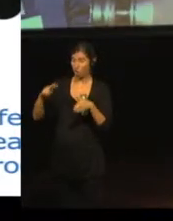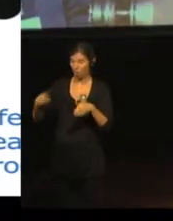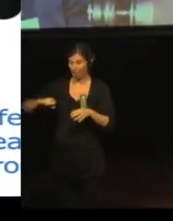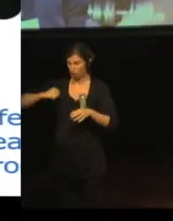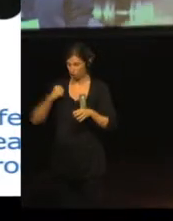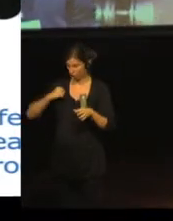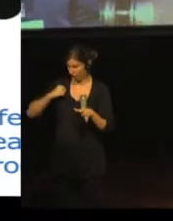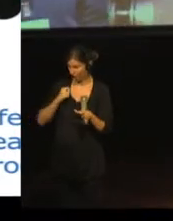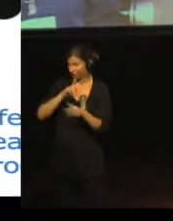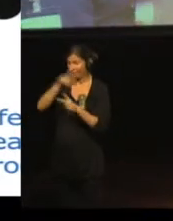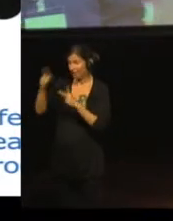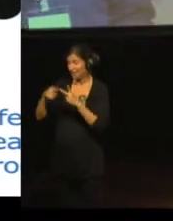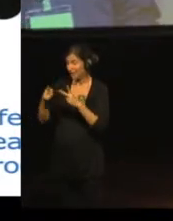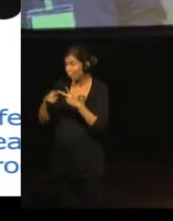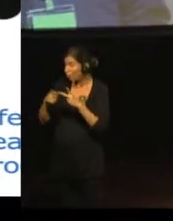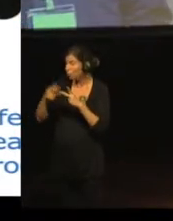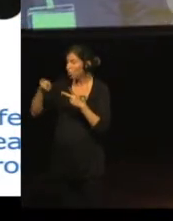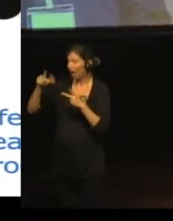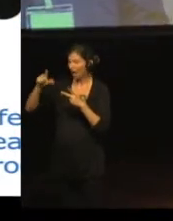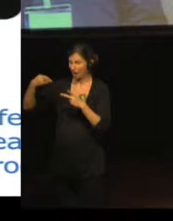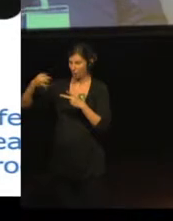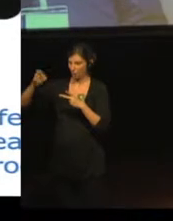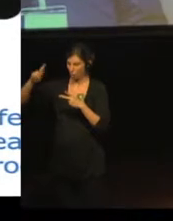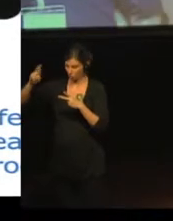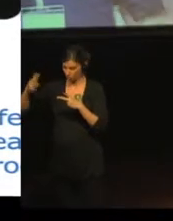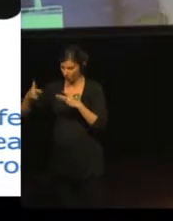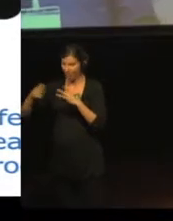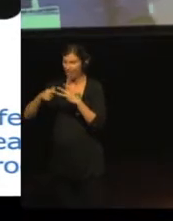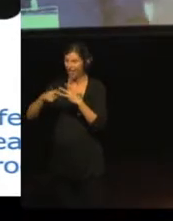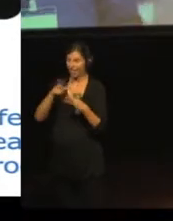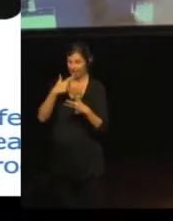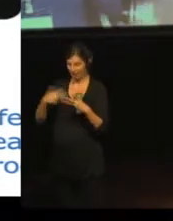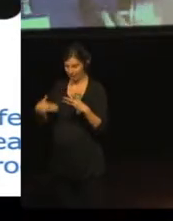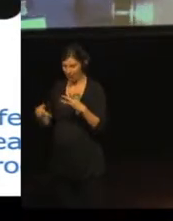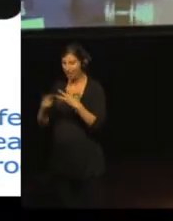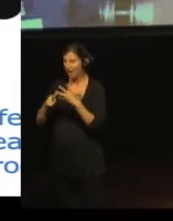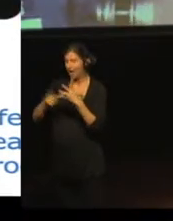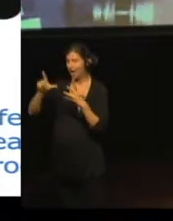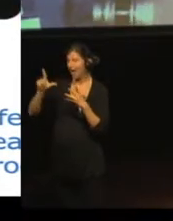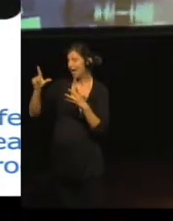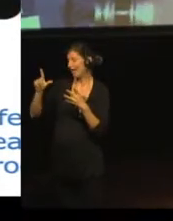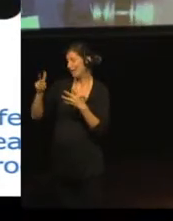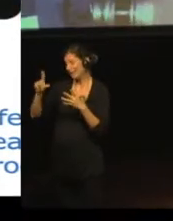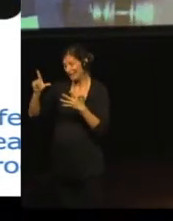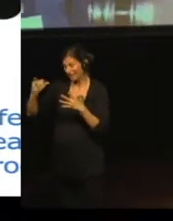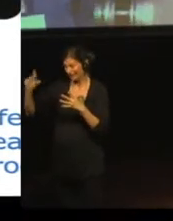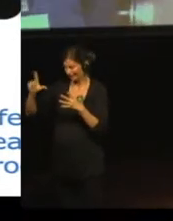The third in Lille, France The fourth in ‘s-Hertogenbosch, the Netherlands.